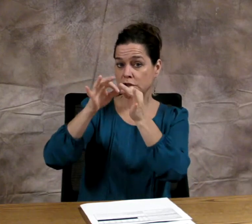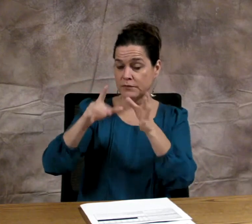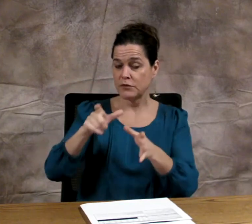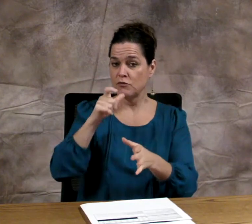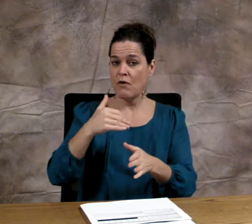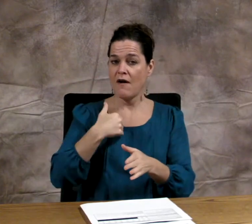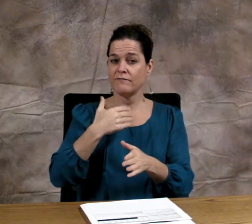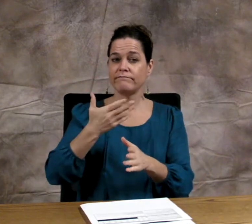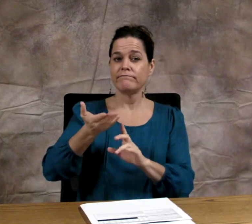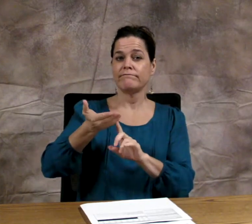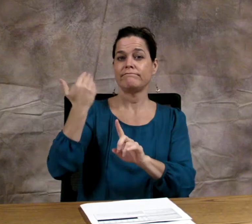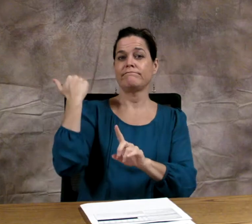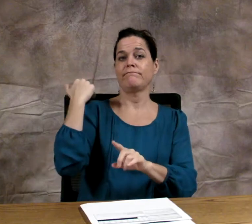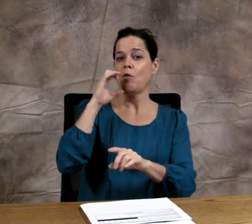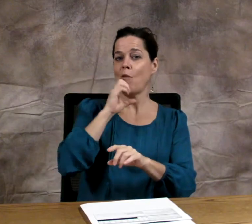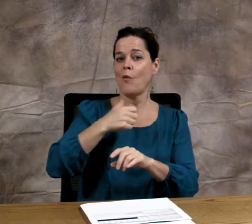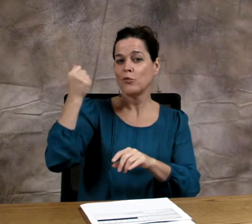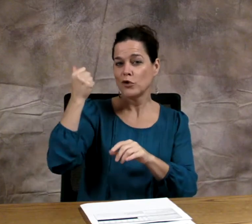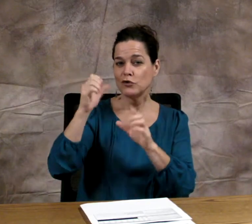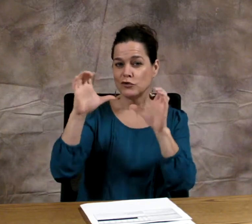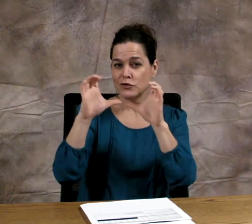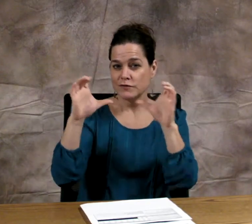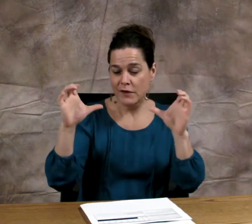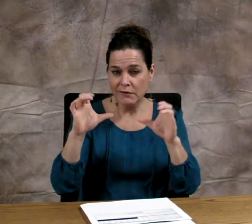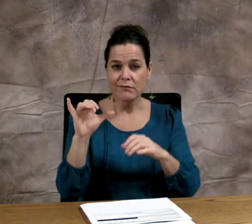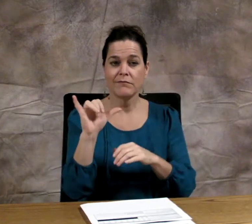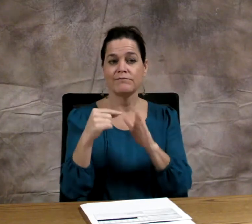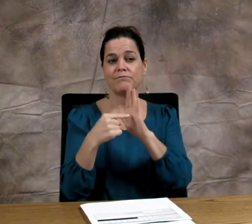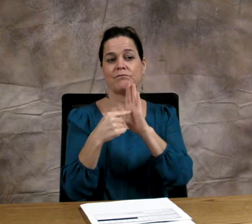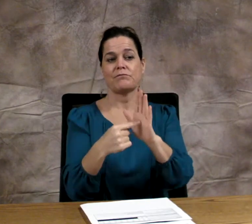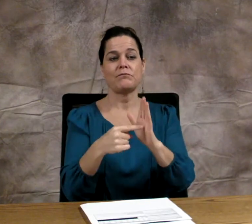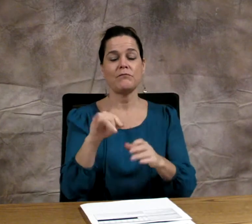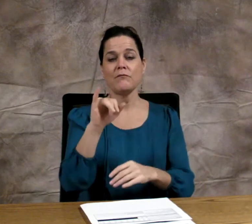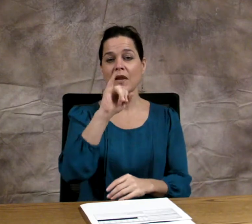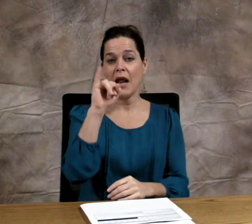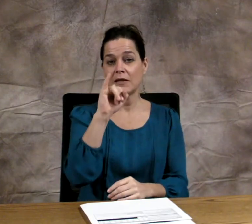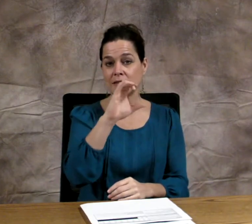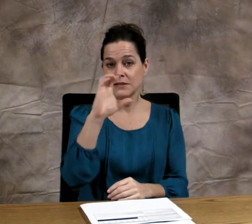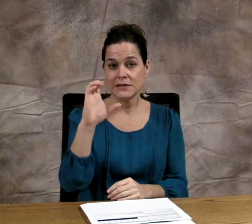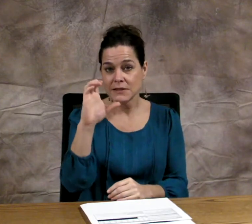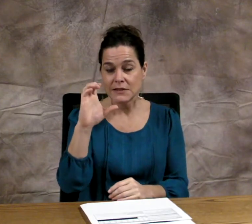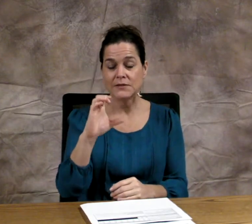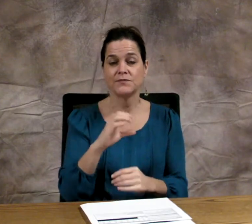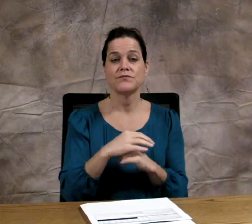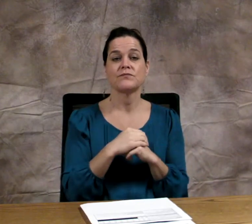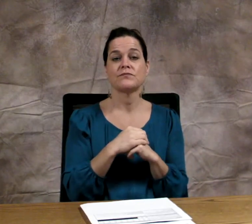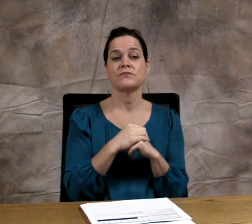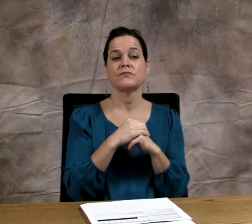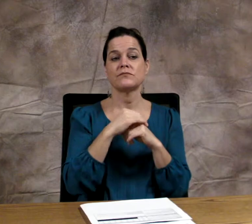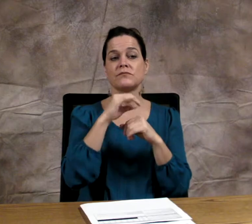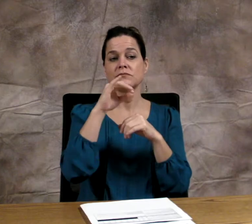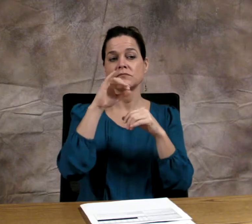They have one certification this means they are Partially Certified, not Fully Certified.